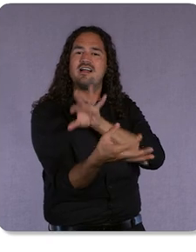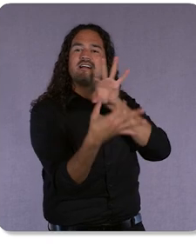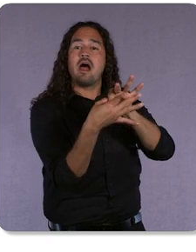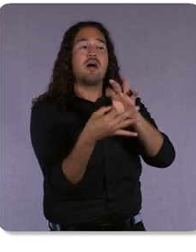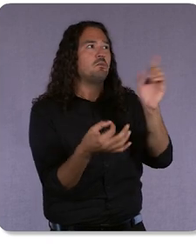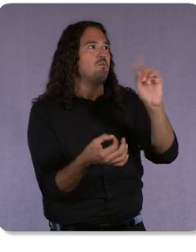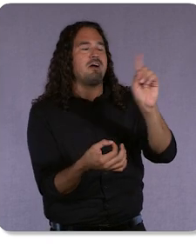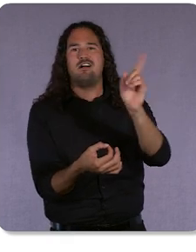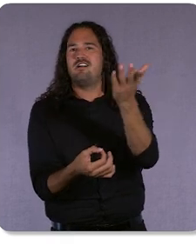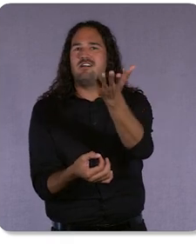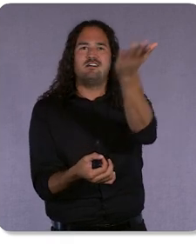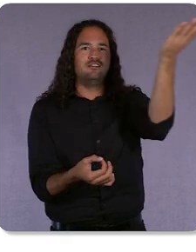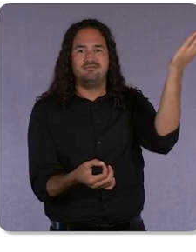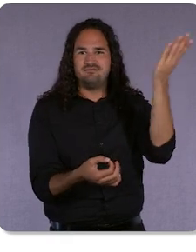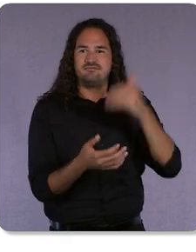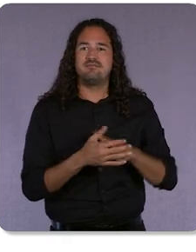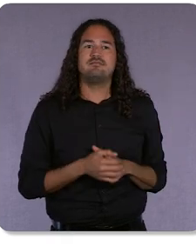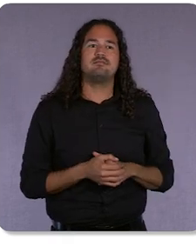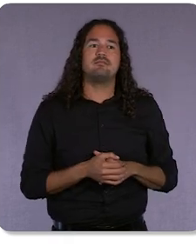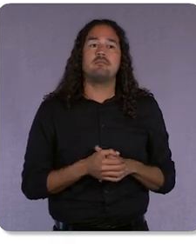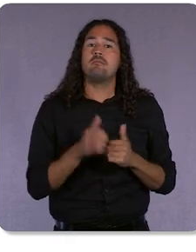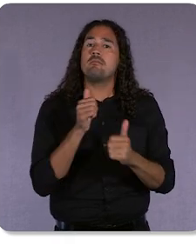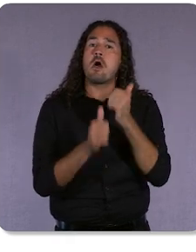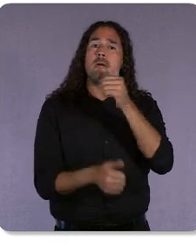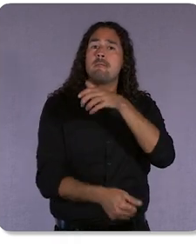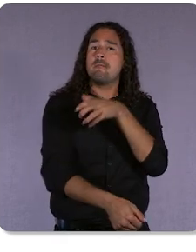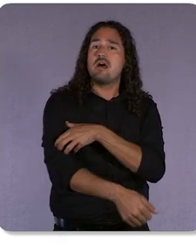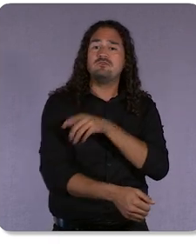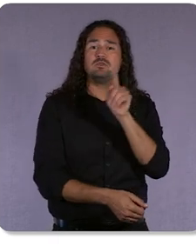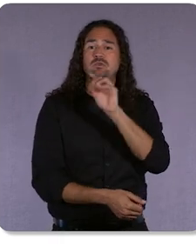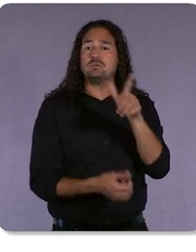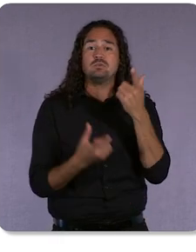The most powerful tool, possibly, for understanding your customers’ needs,